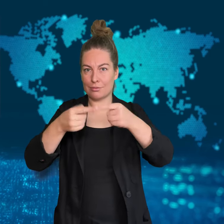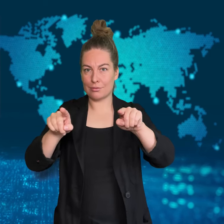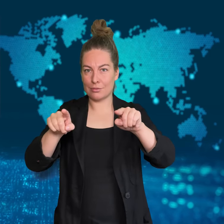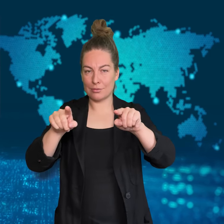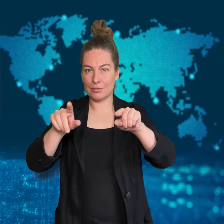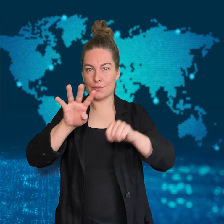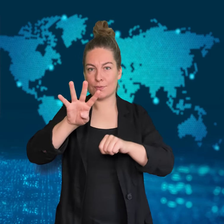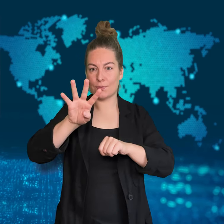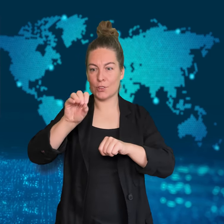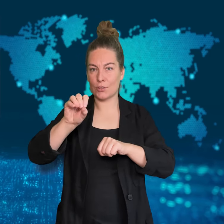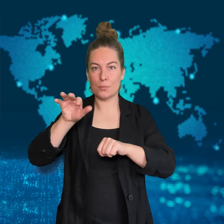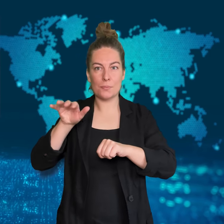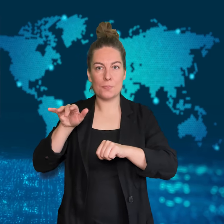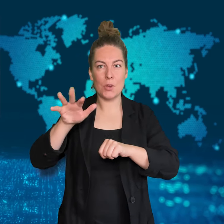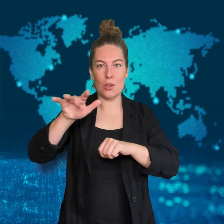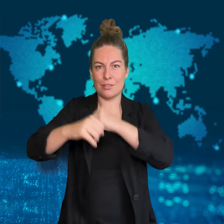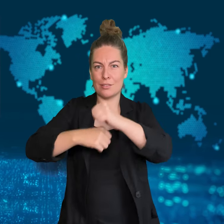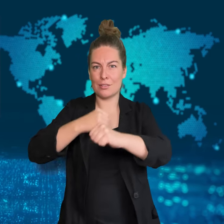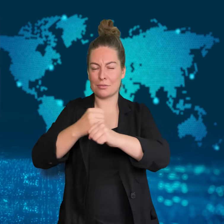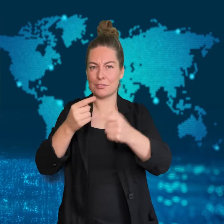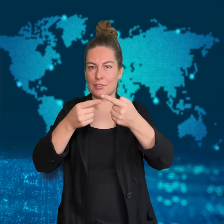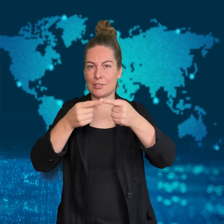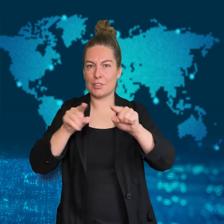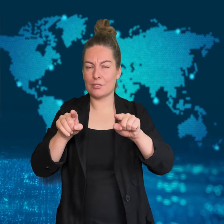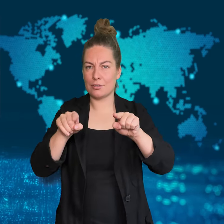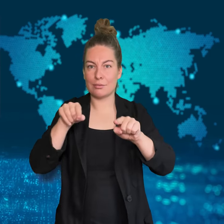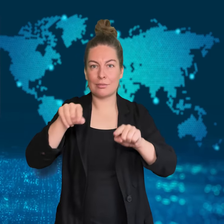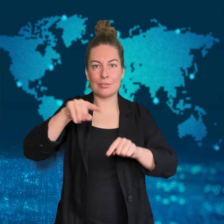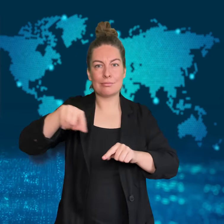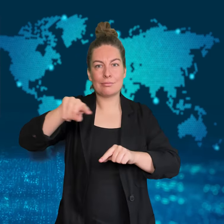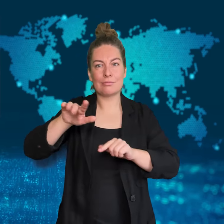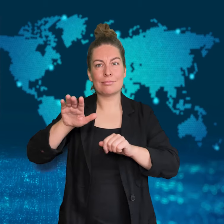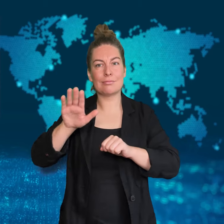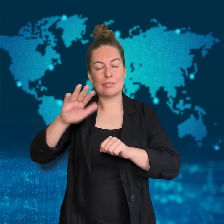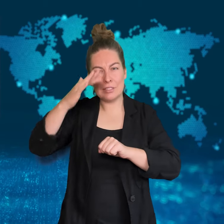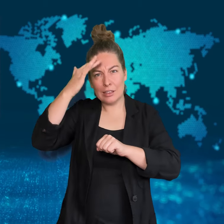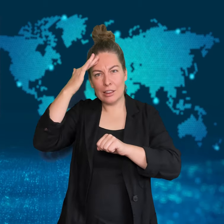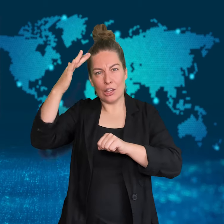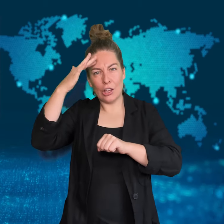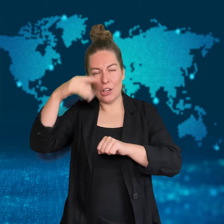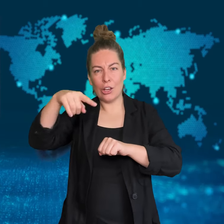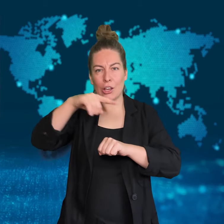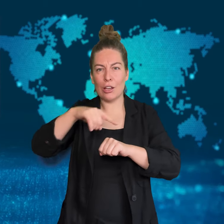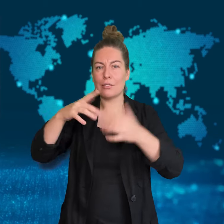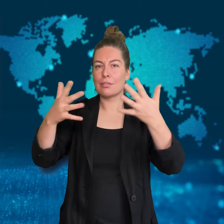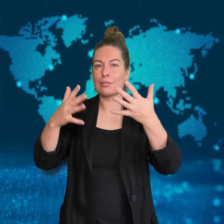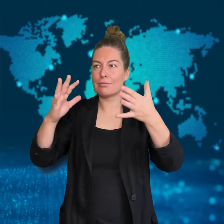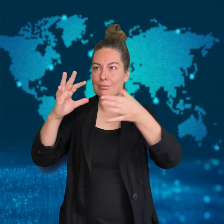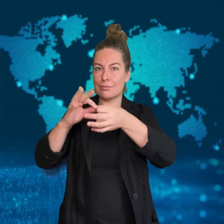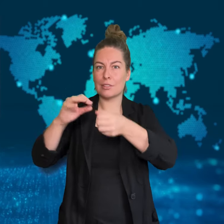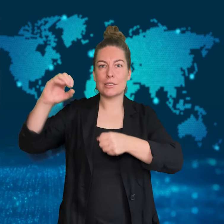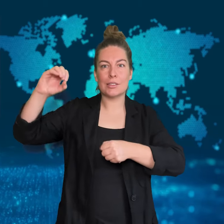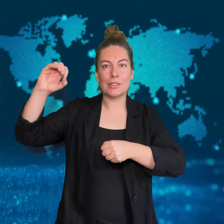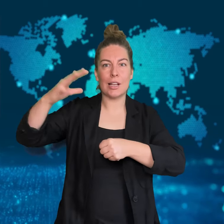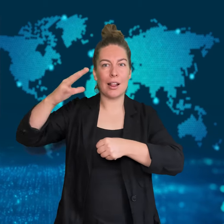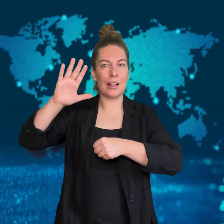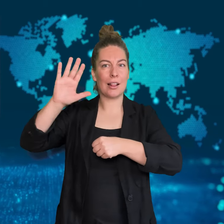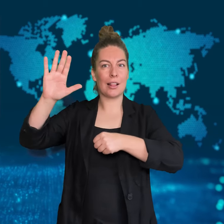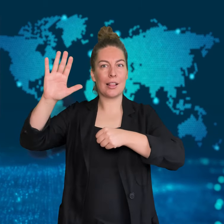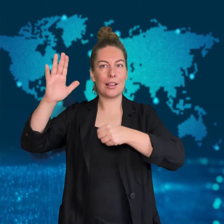This is a difference of 40 million years.